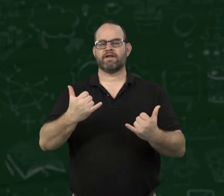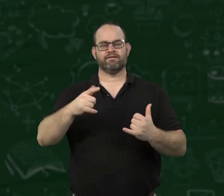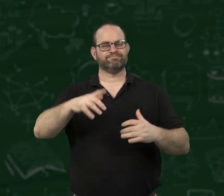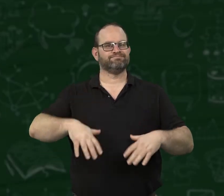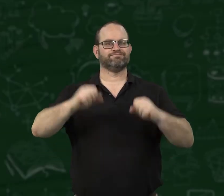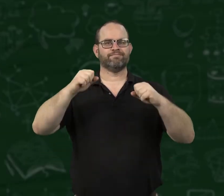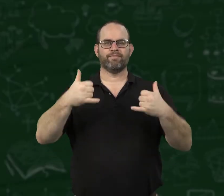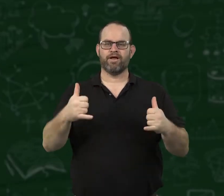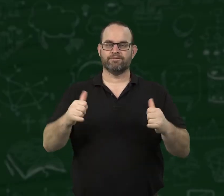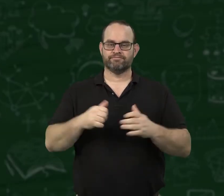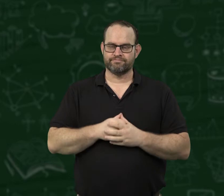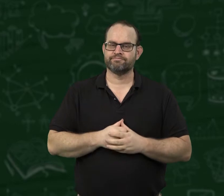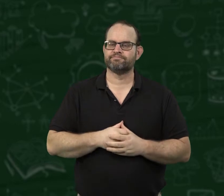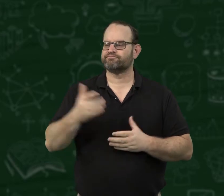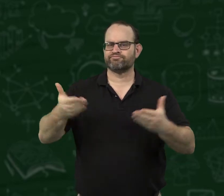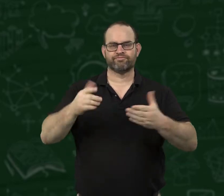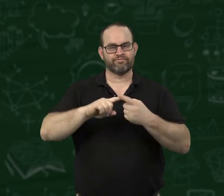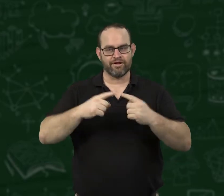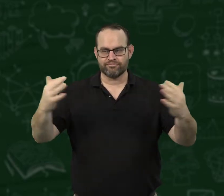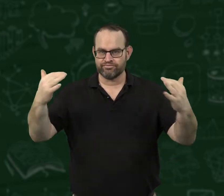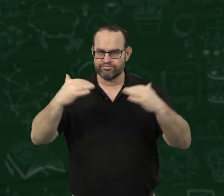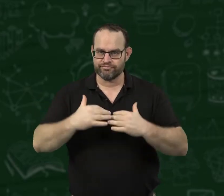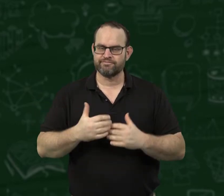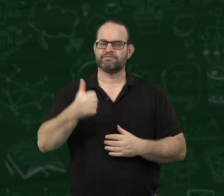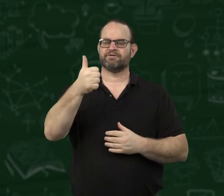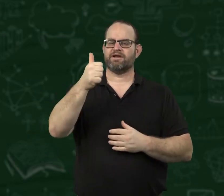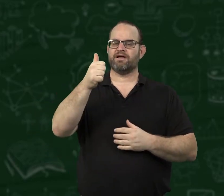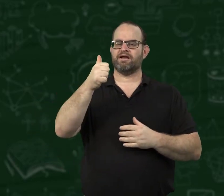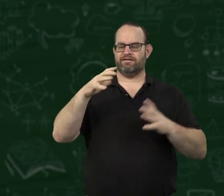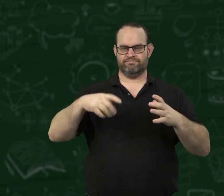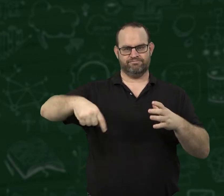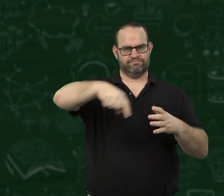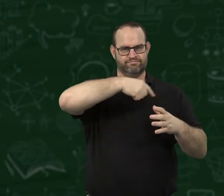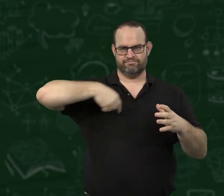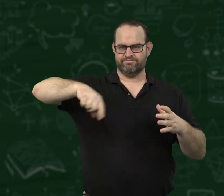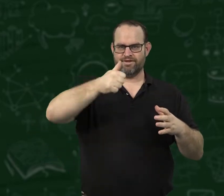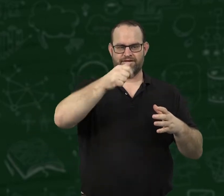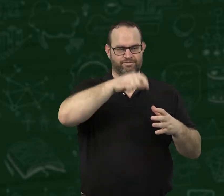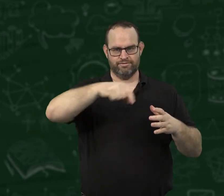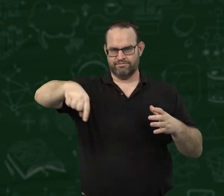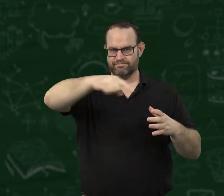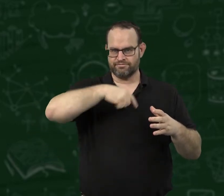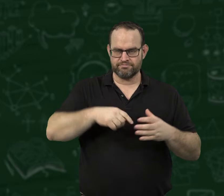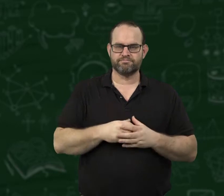Imagine that you are hosting a party and invite some friends over, now you have 10 people at your party.